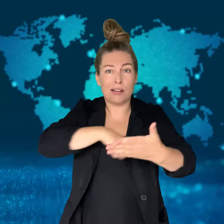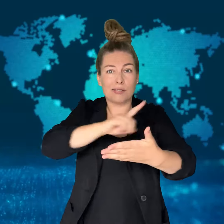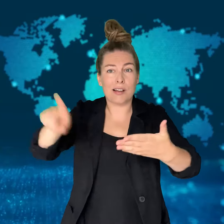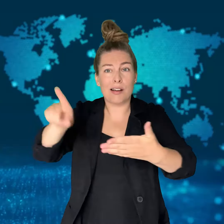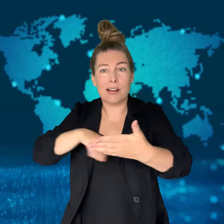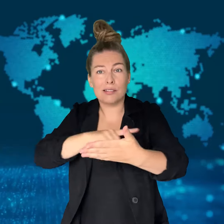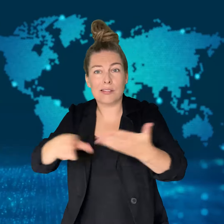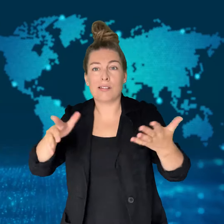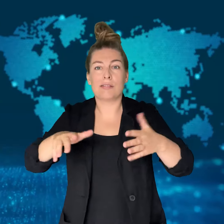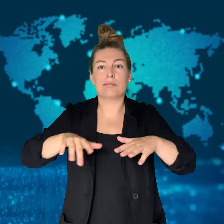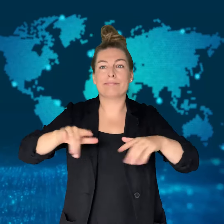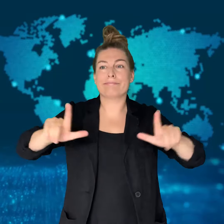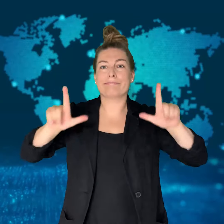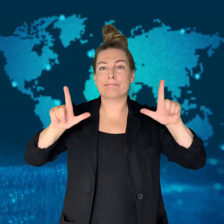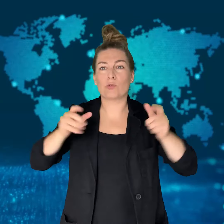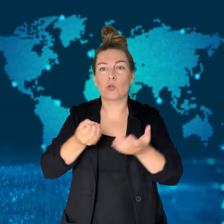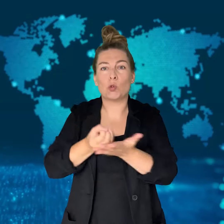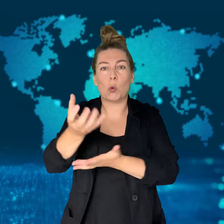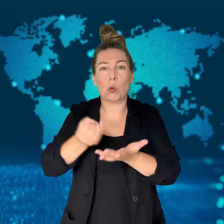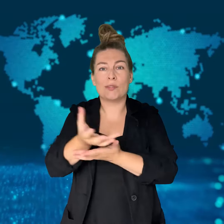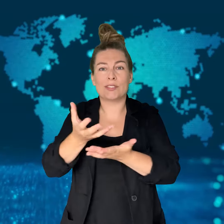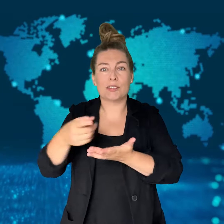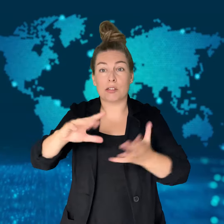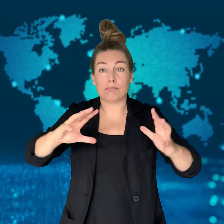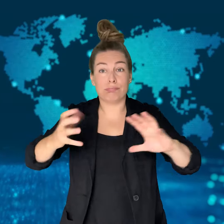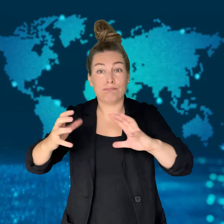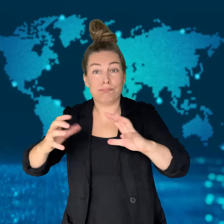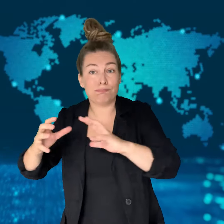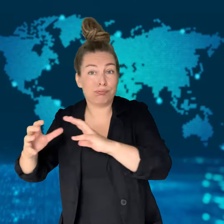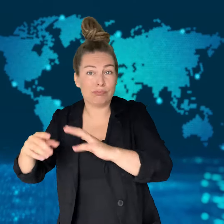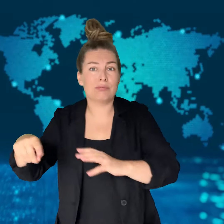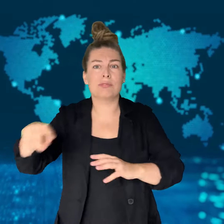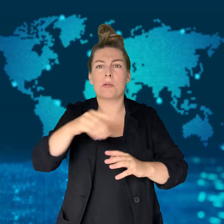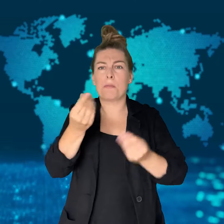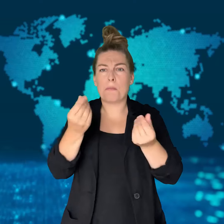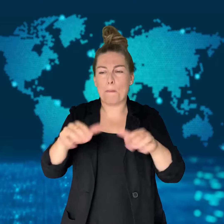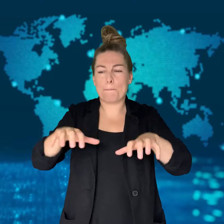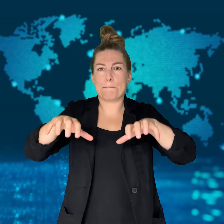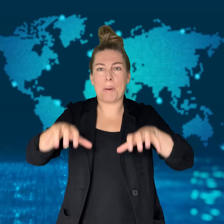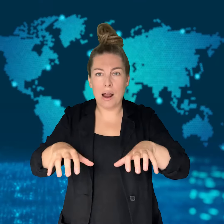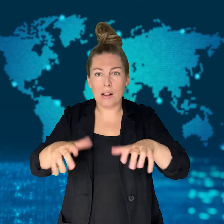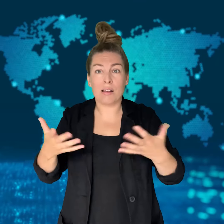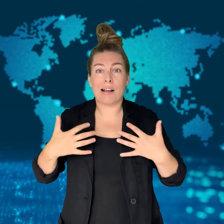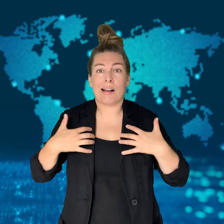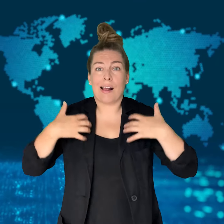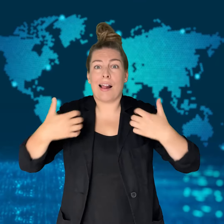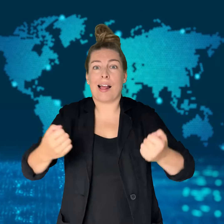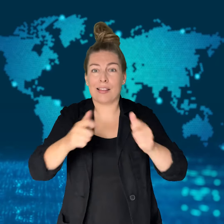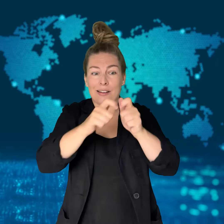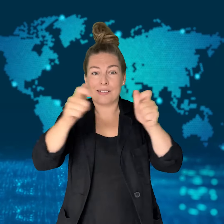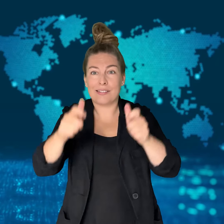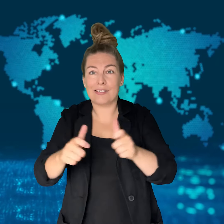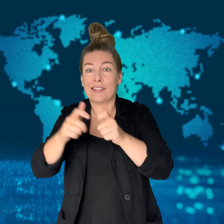Some banks, healthcare businesses, medical facilities,